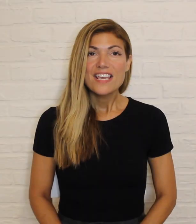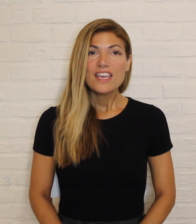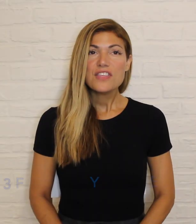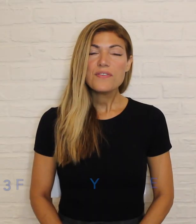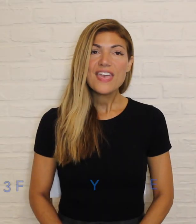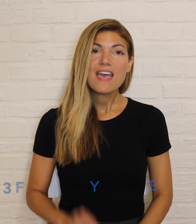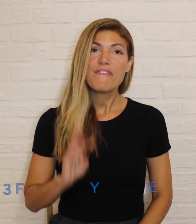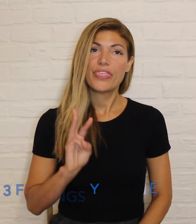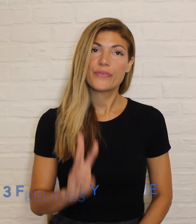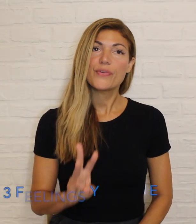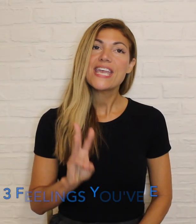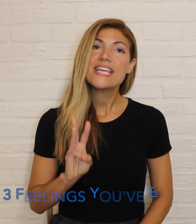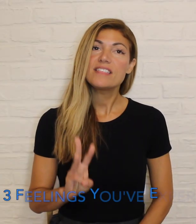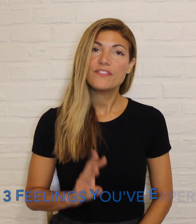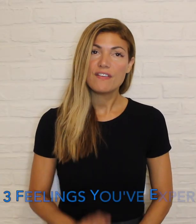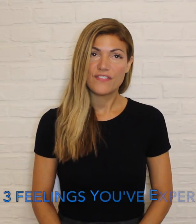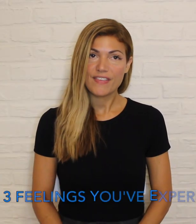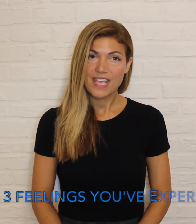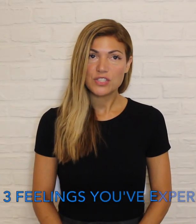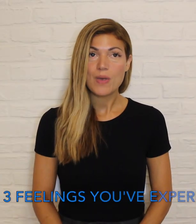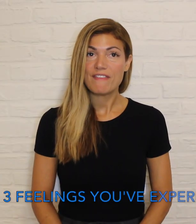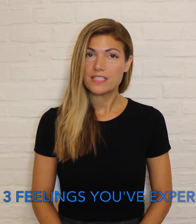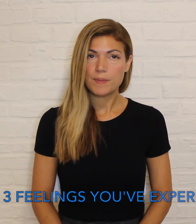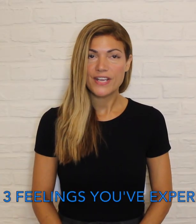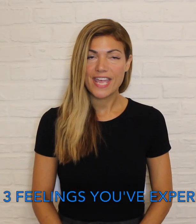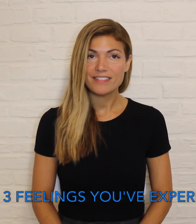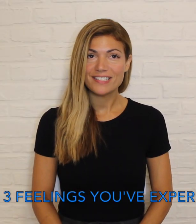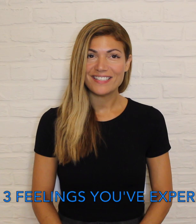Can you think of three different feelings you have experienced?